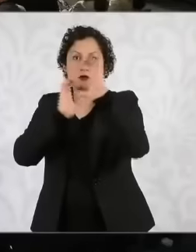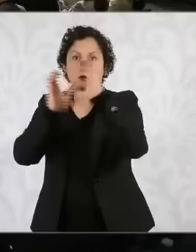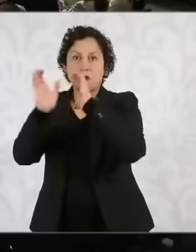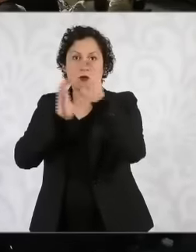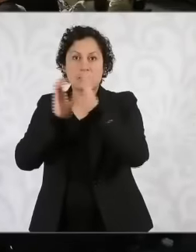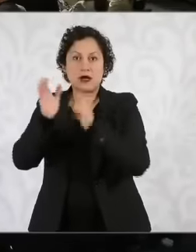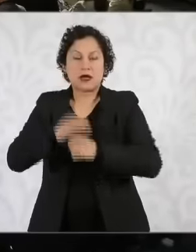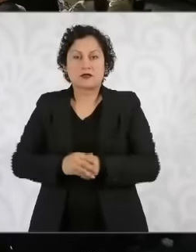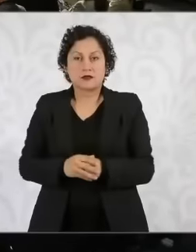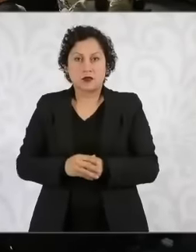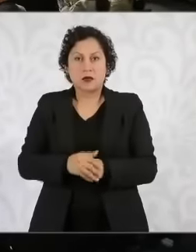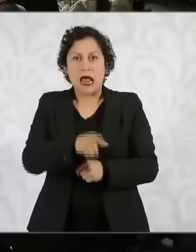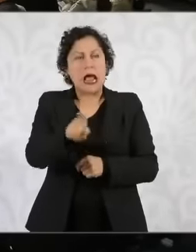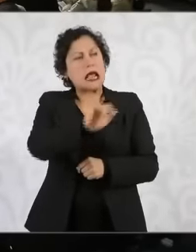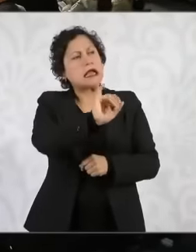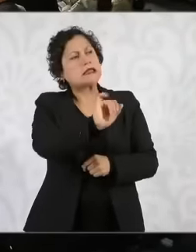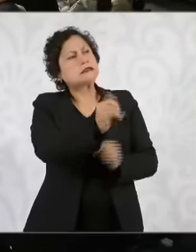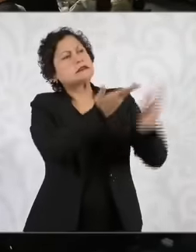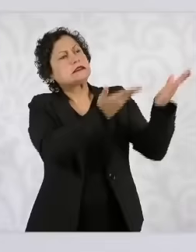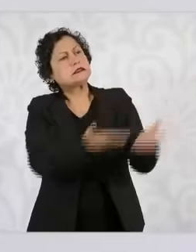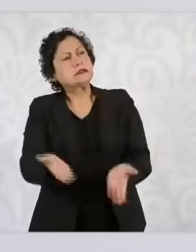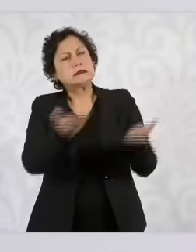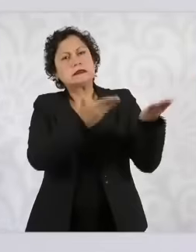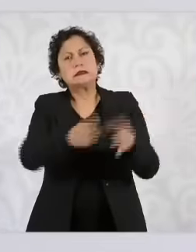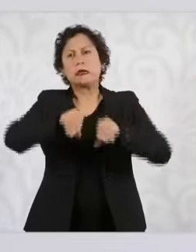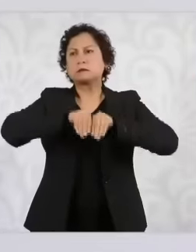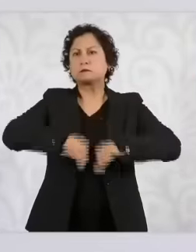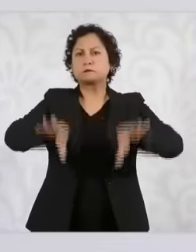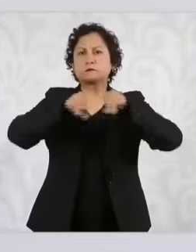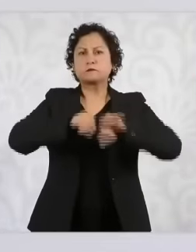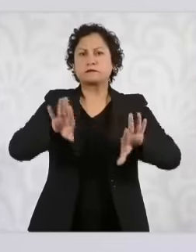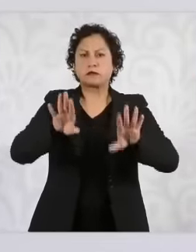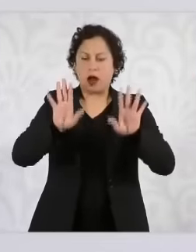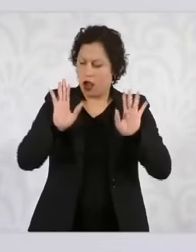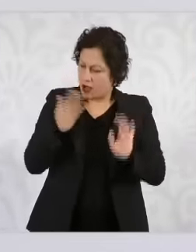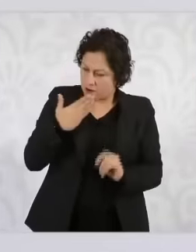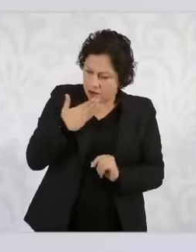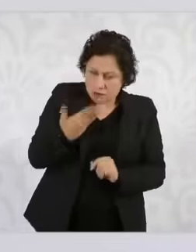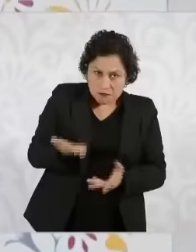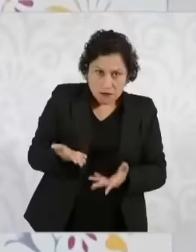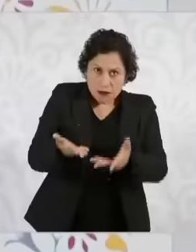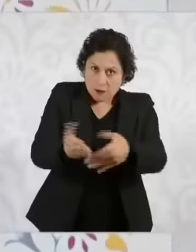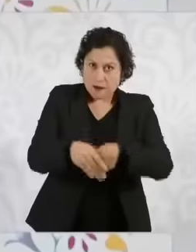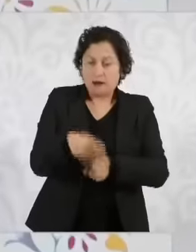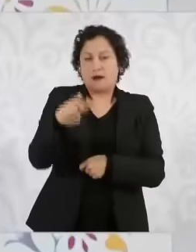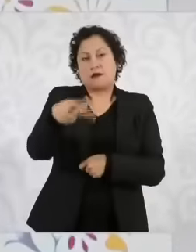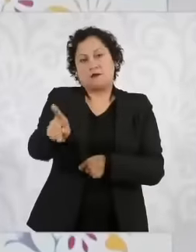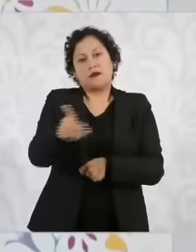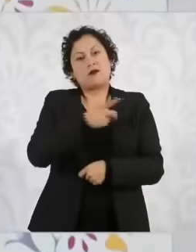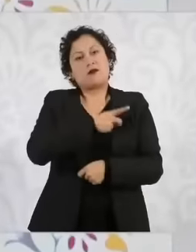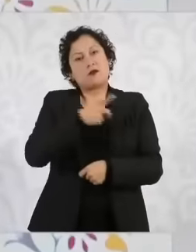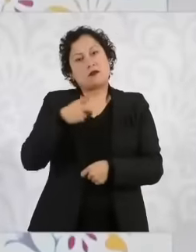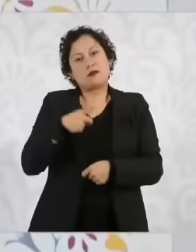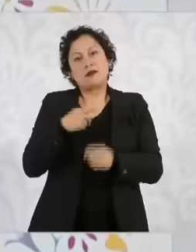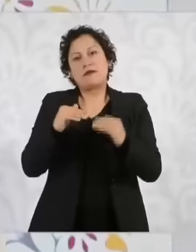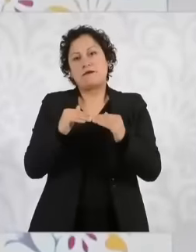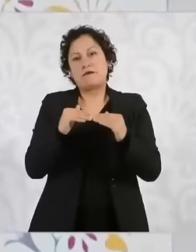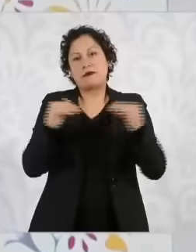balance, the impartiality. objectivity has to do with that, one position and the